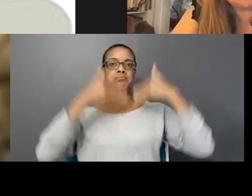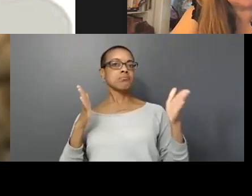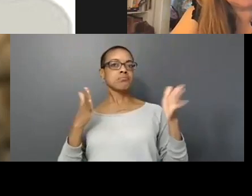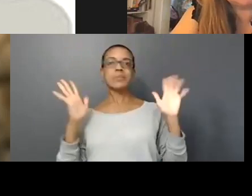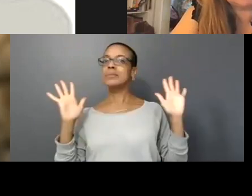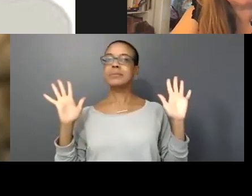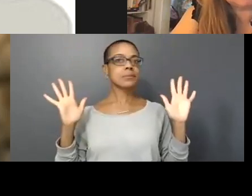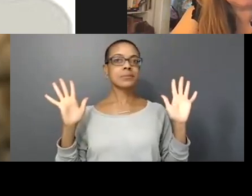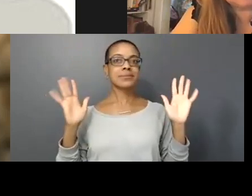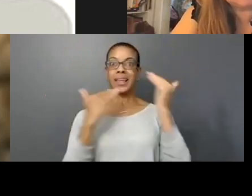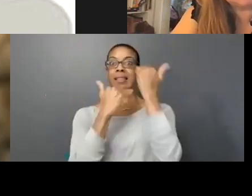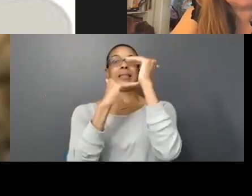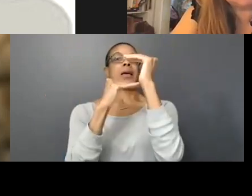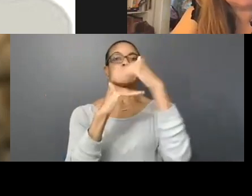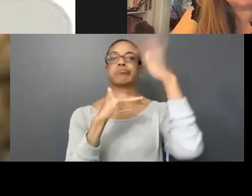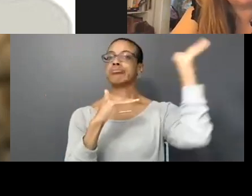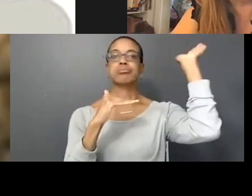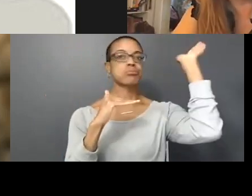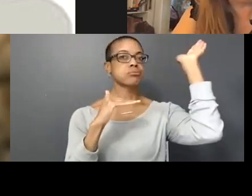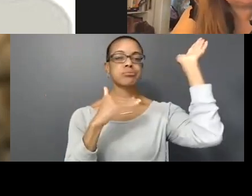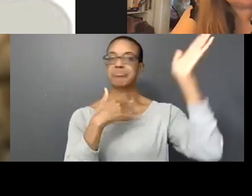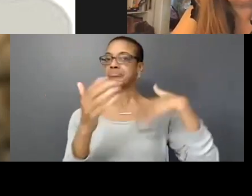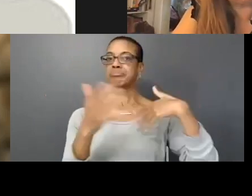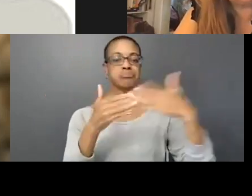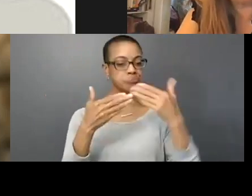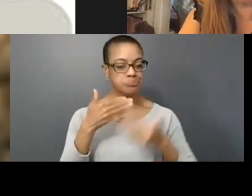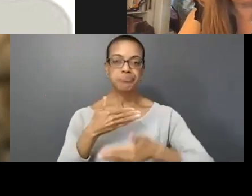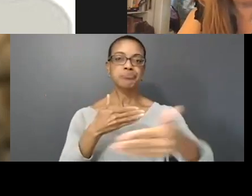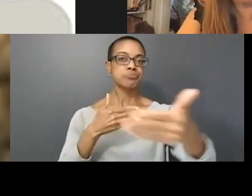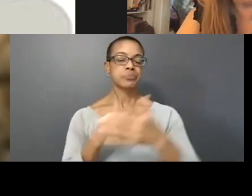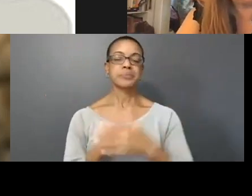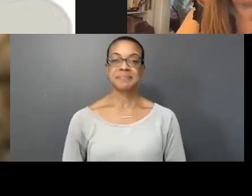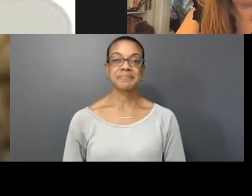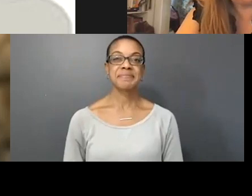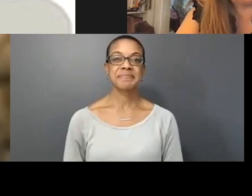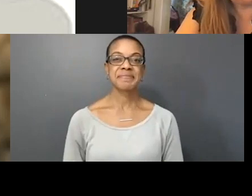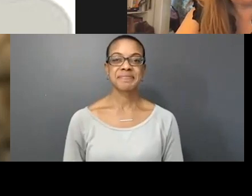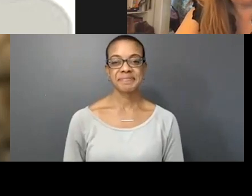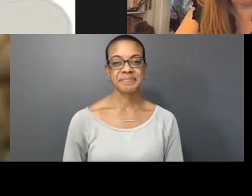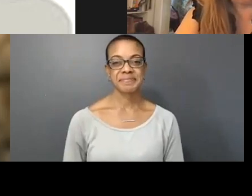crumbles when you actually can open up to that new space.